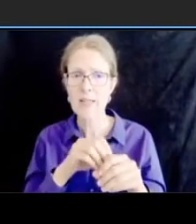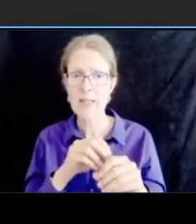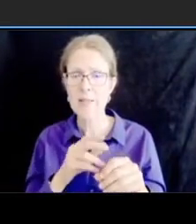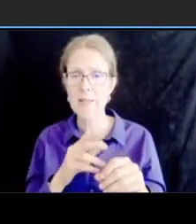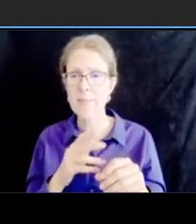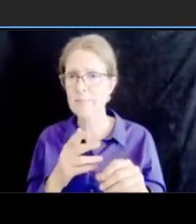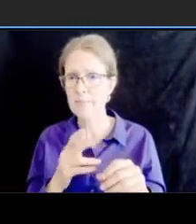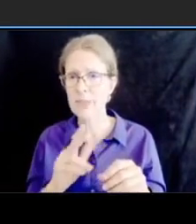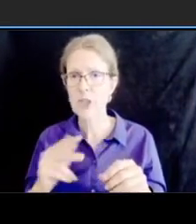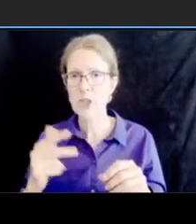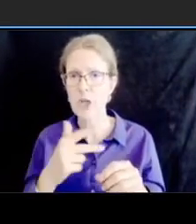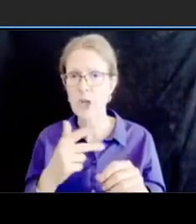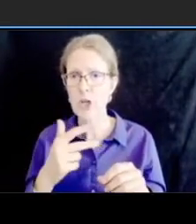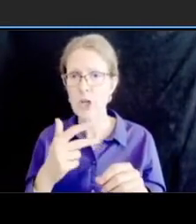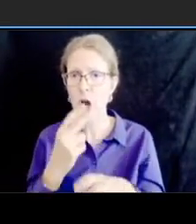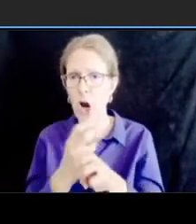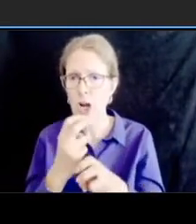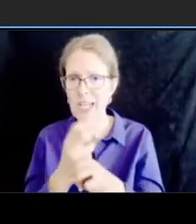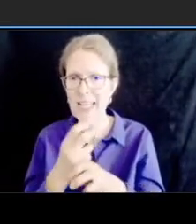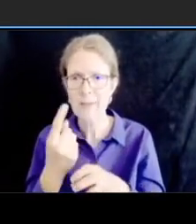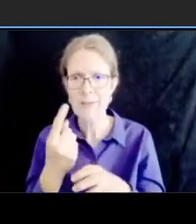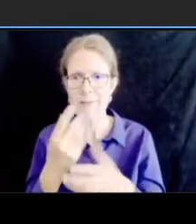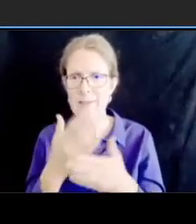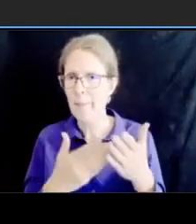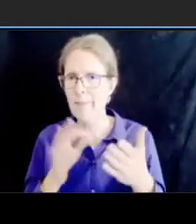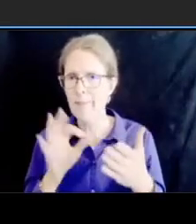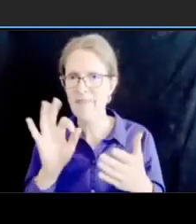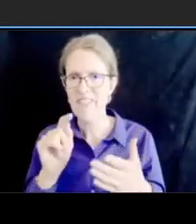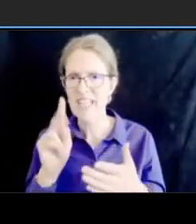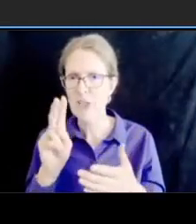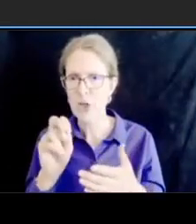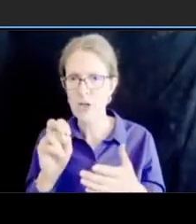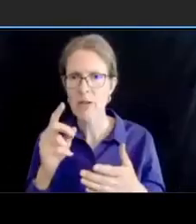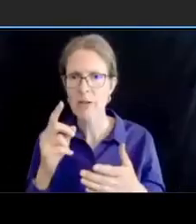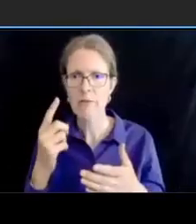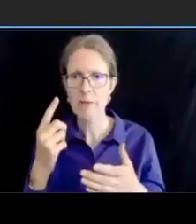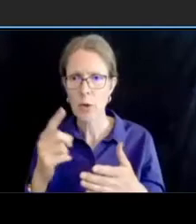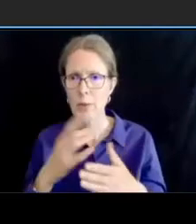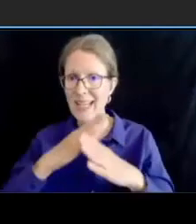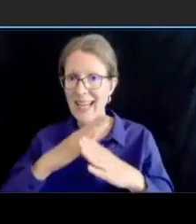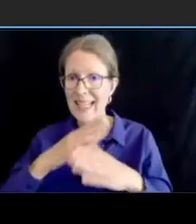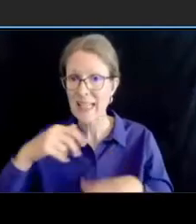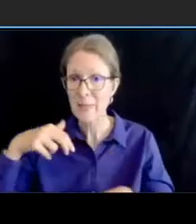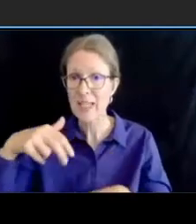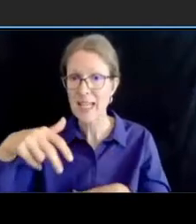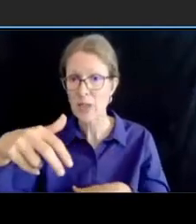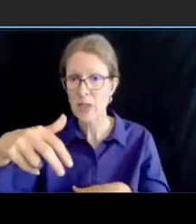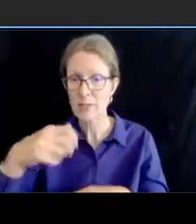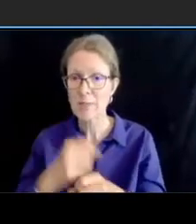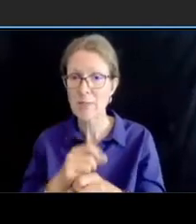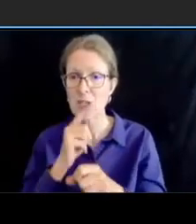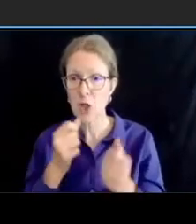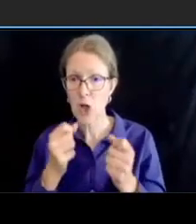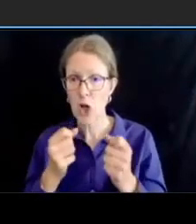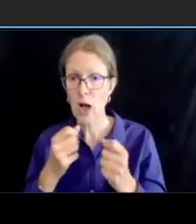slow cars down because the uh the lane the bike lane width and buffer is wider here and has some